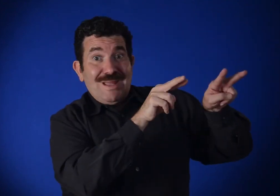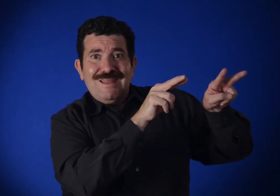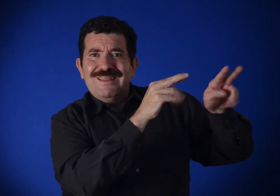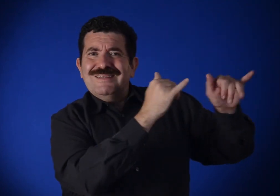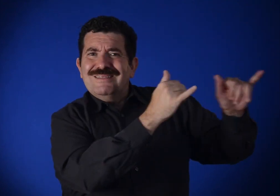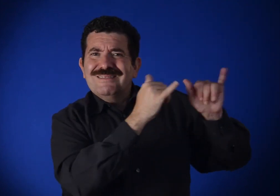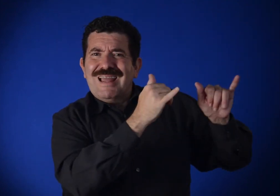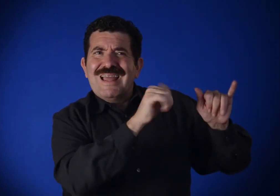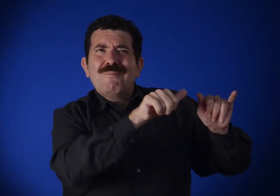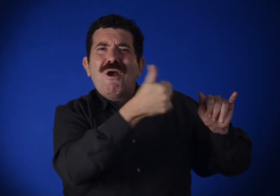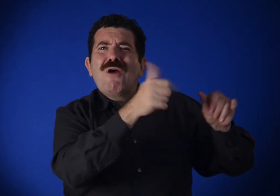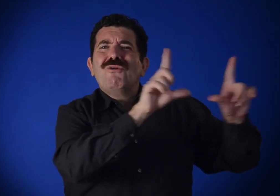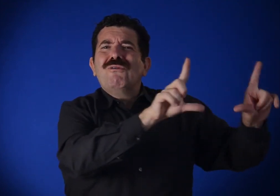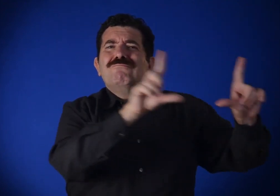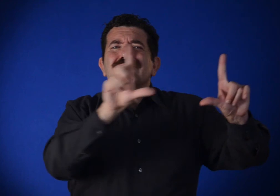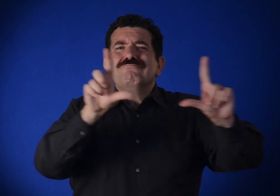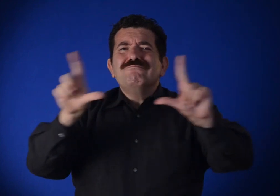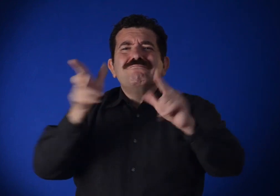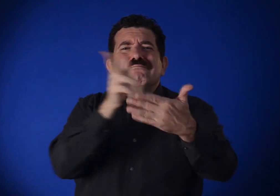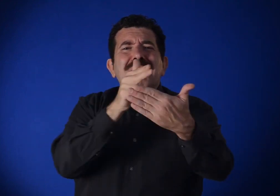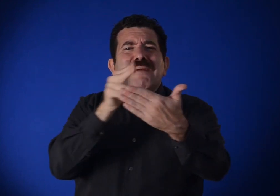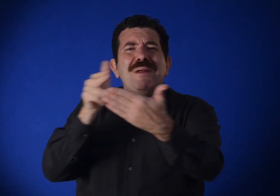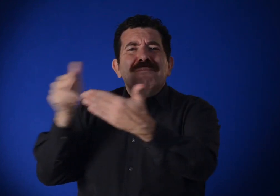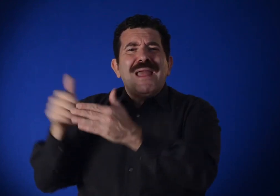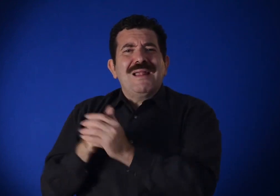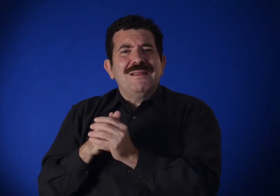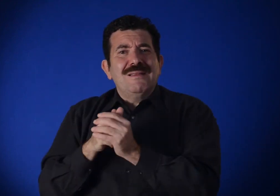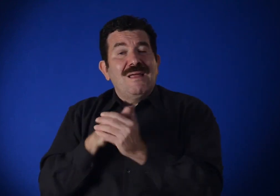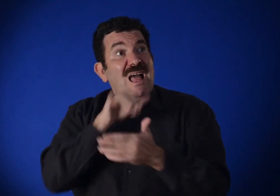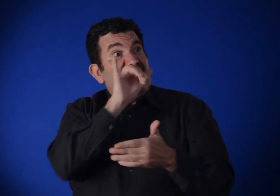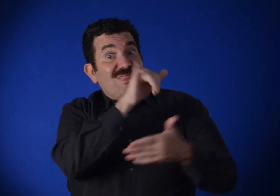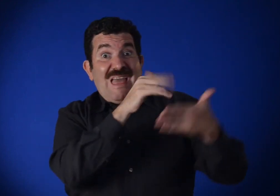just as we look at any other painting.